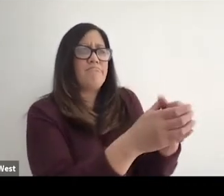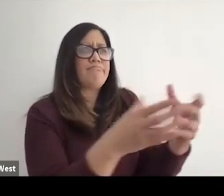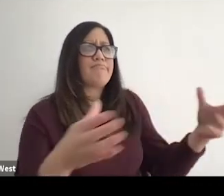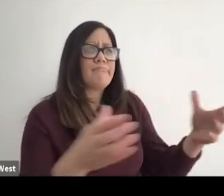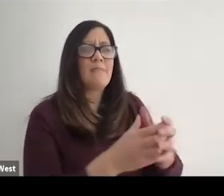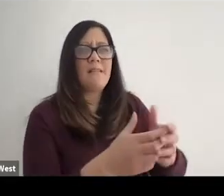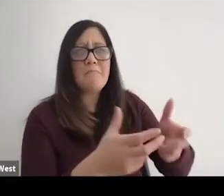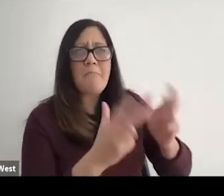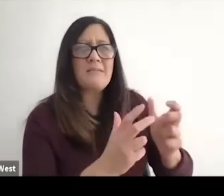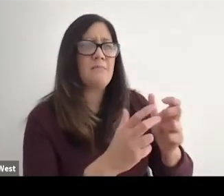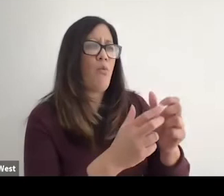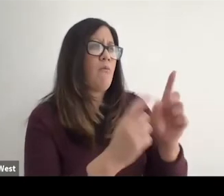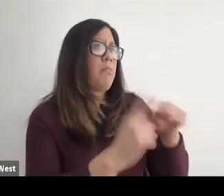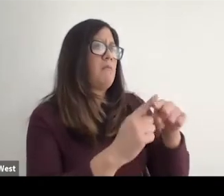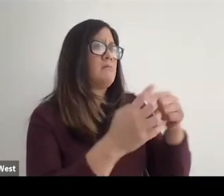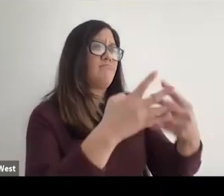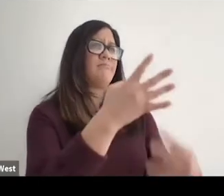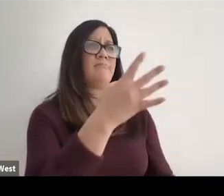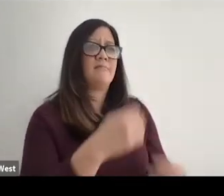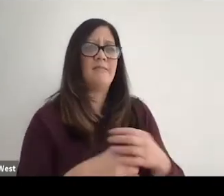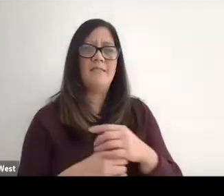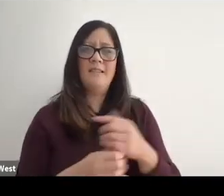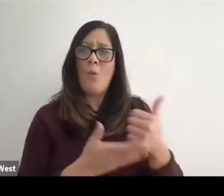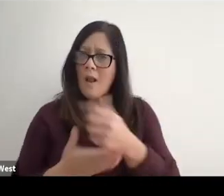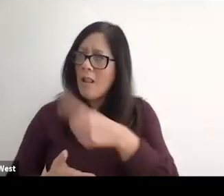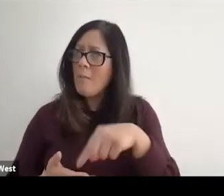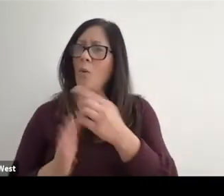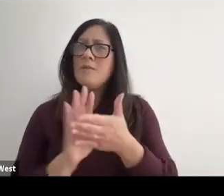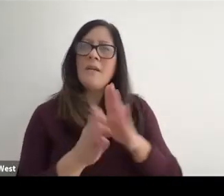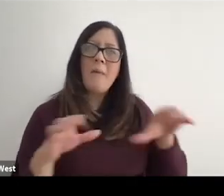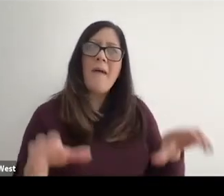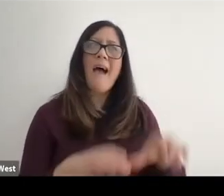gravitate Ng out really began to help. Those become active and it still exists today,